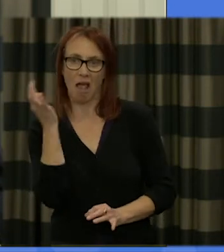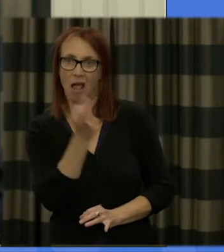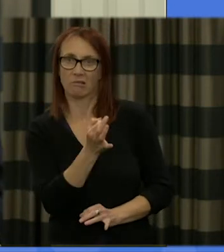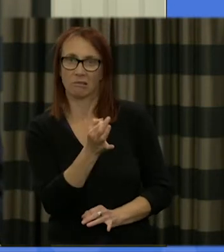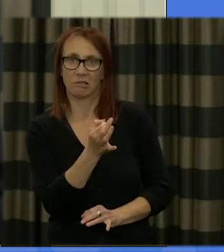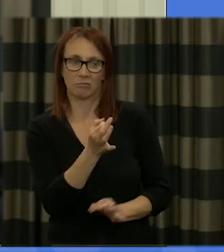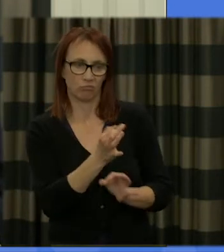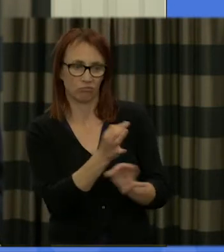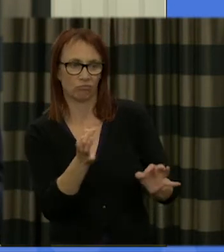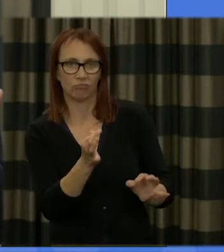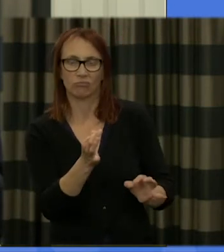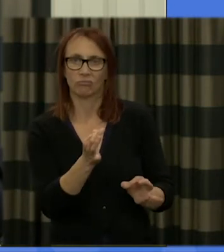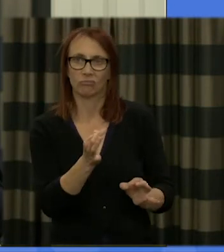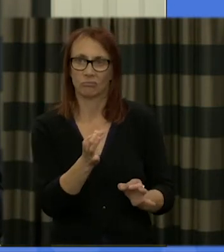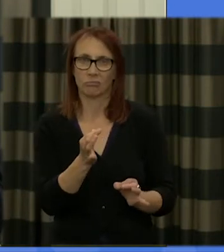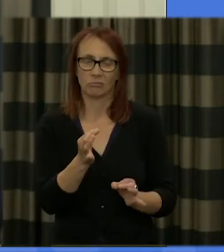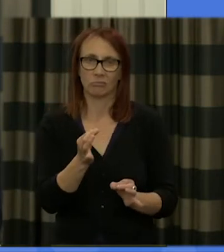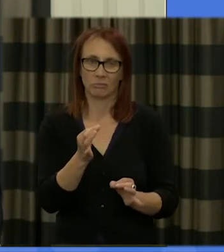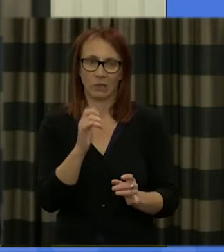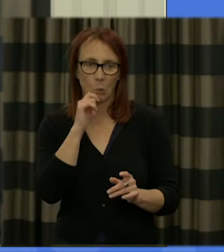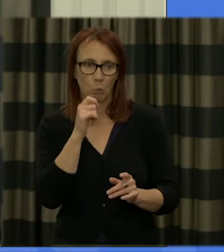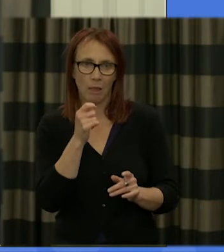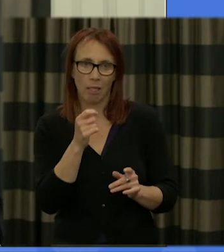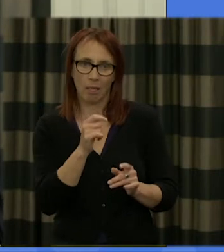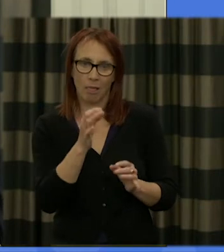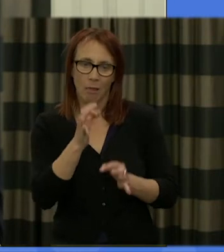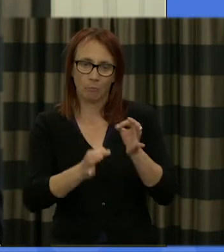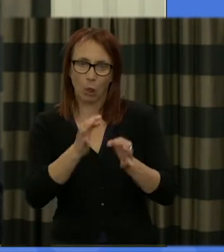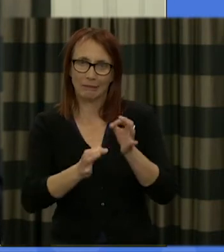minute but I will have the opportunity to guide the politicians in the way in